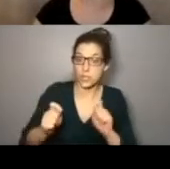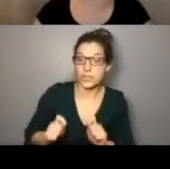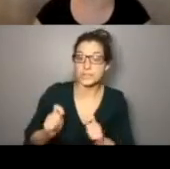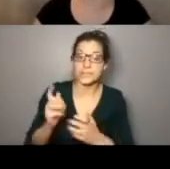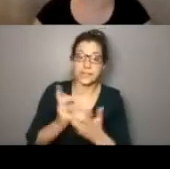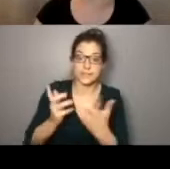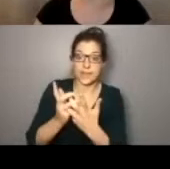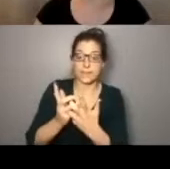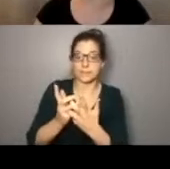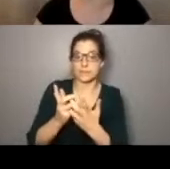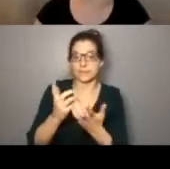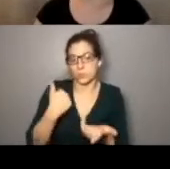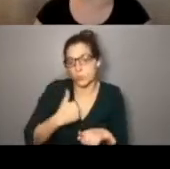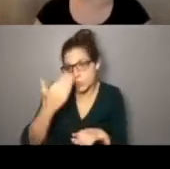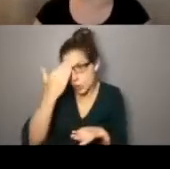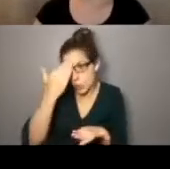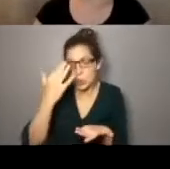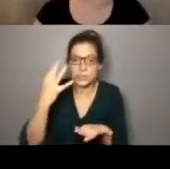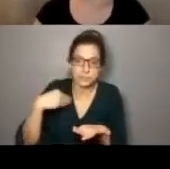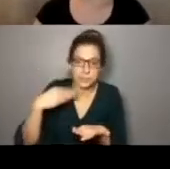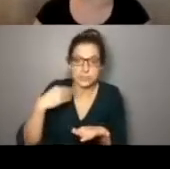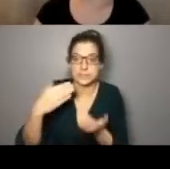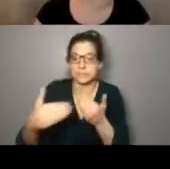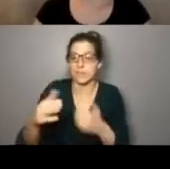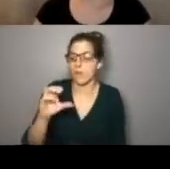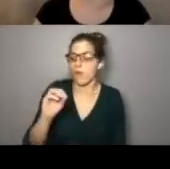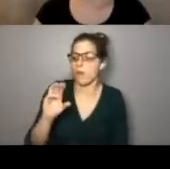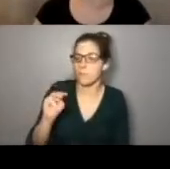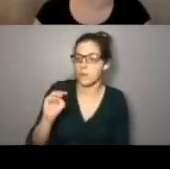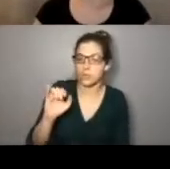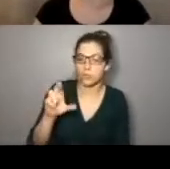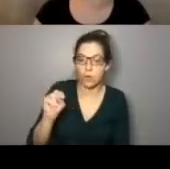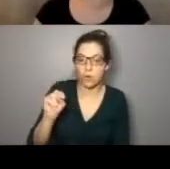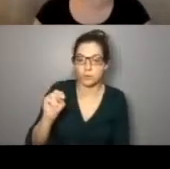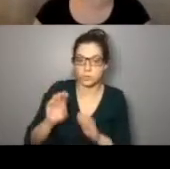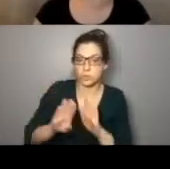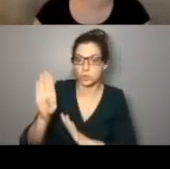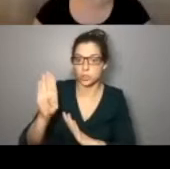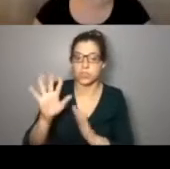adjust and adapt, as we know and as we have been experiencing through this Omicron surge that